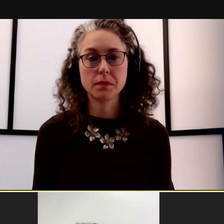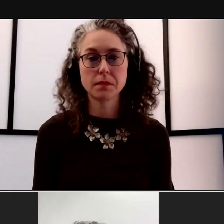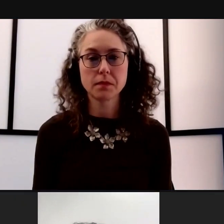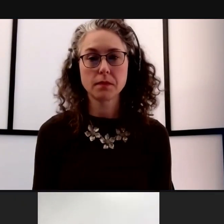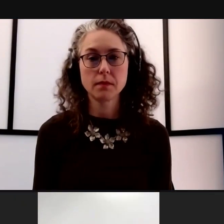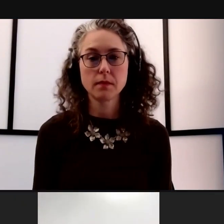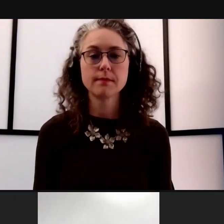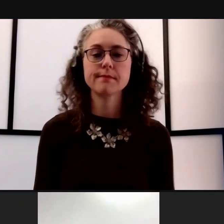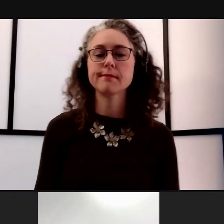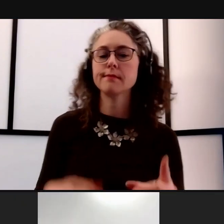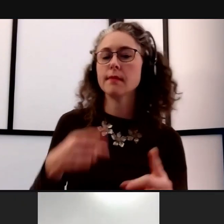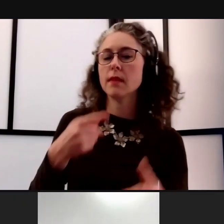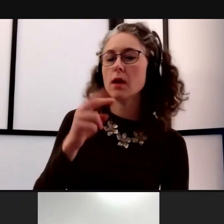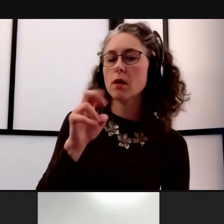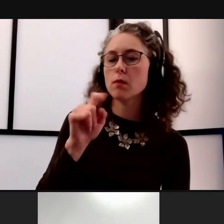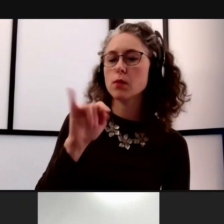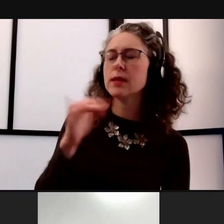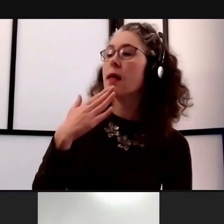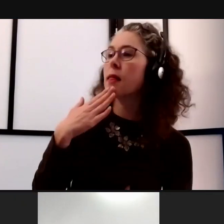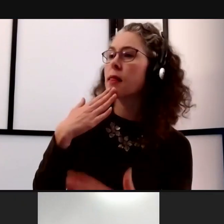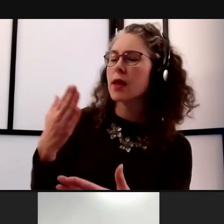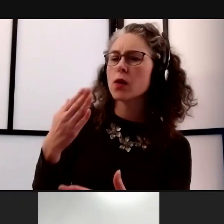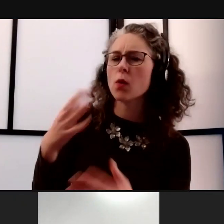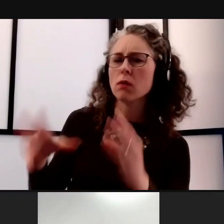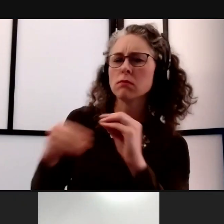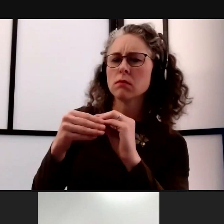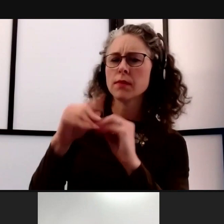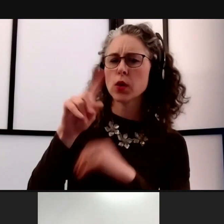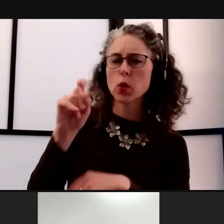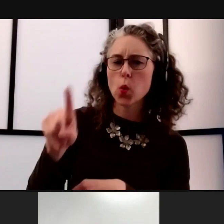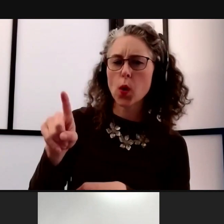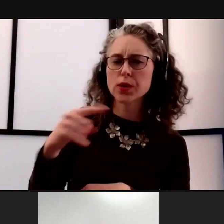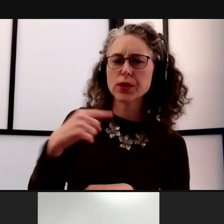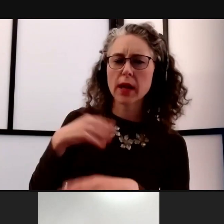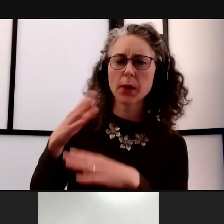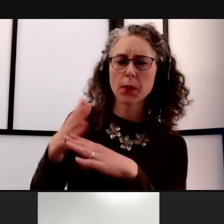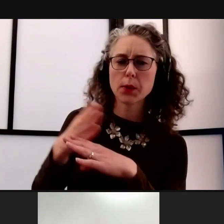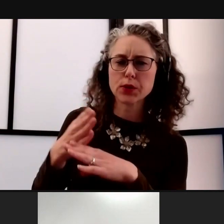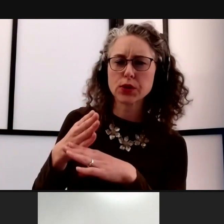Thank you. I know there was another question and I'm gonna share this one with Martino.